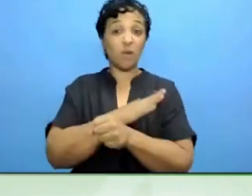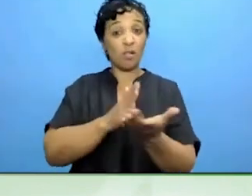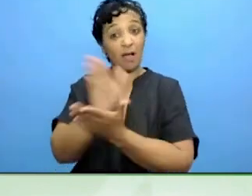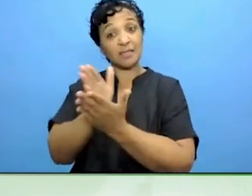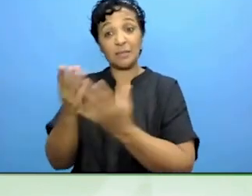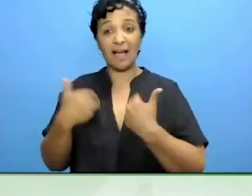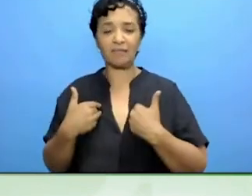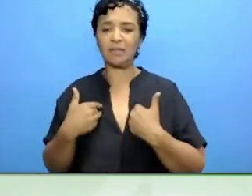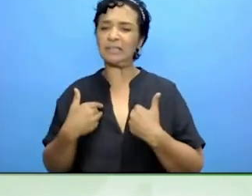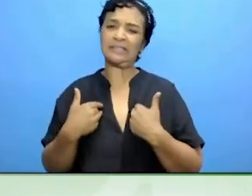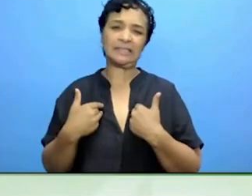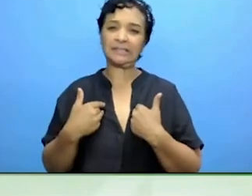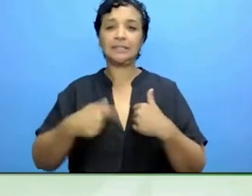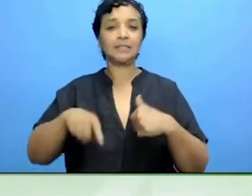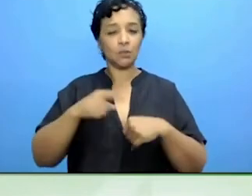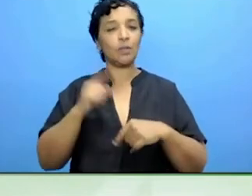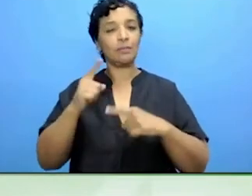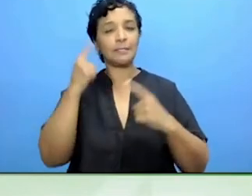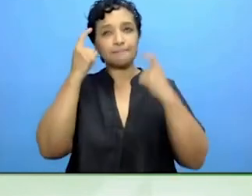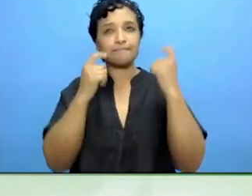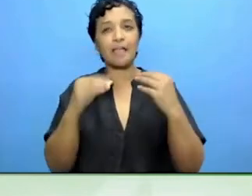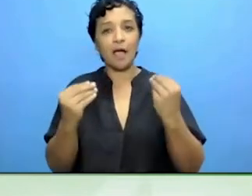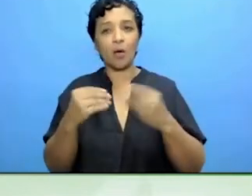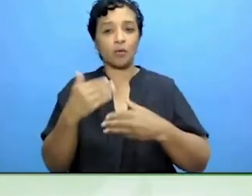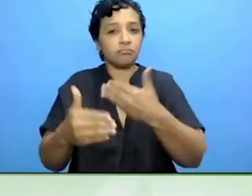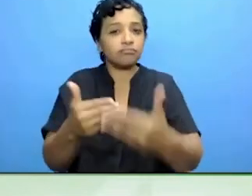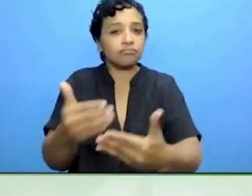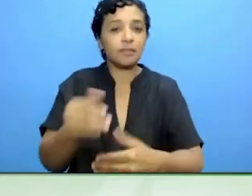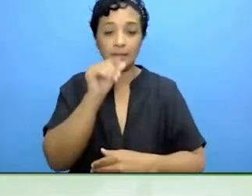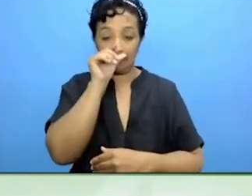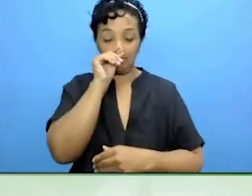Actually, we talk about it here and in this conference.